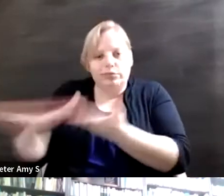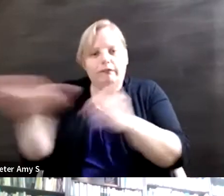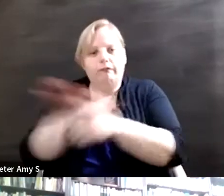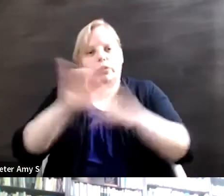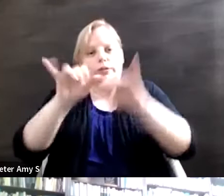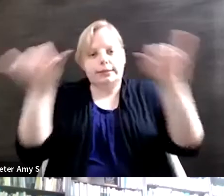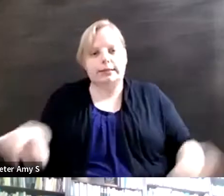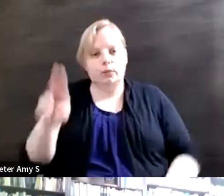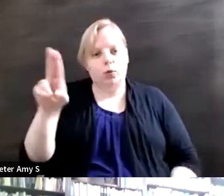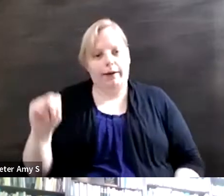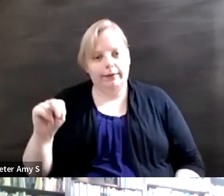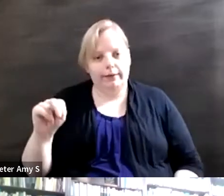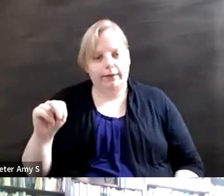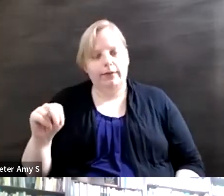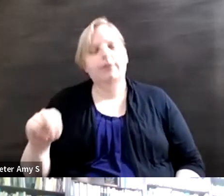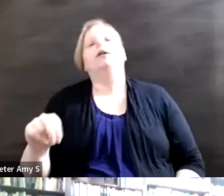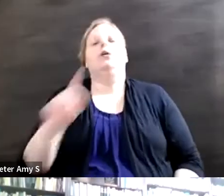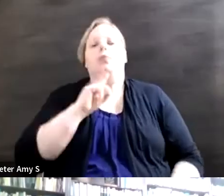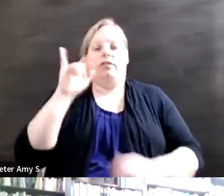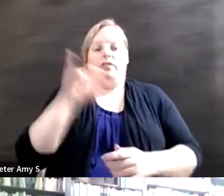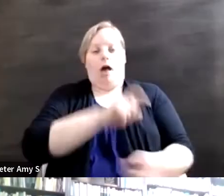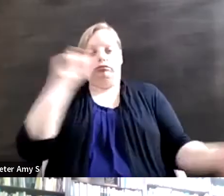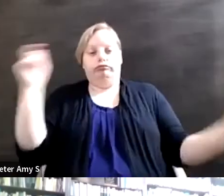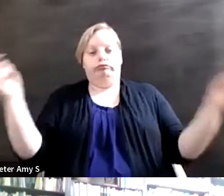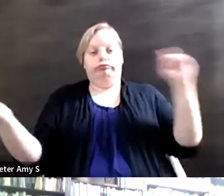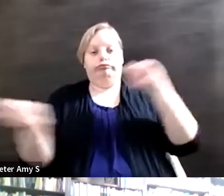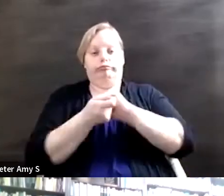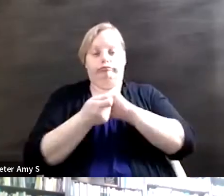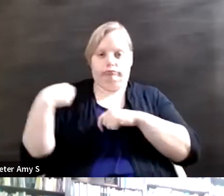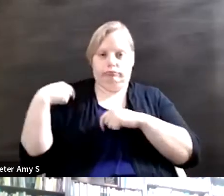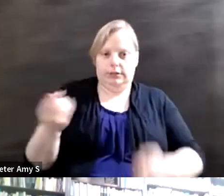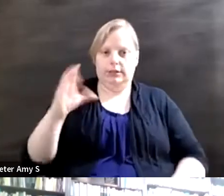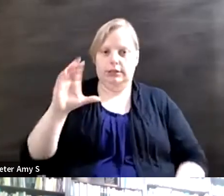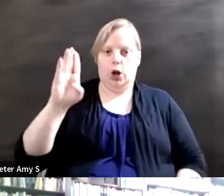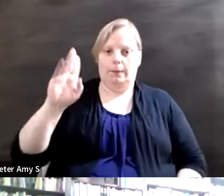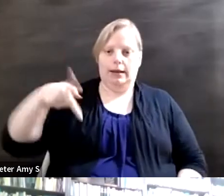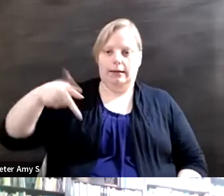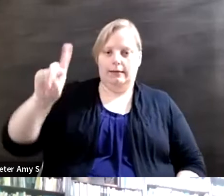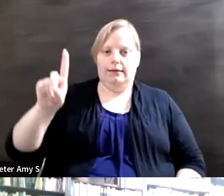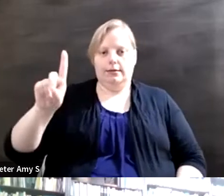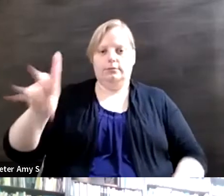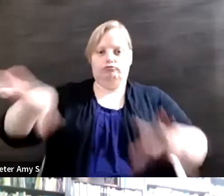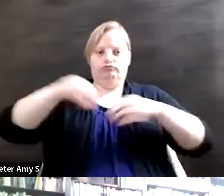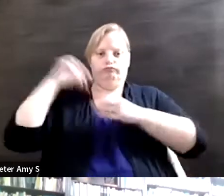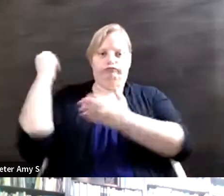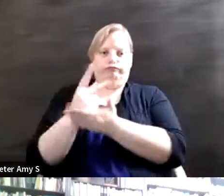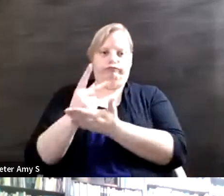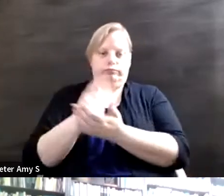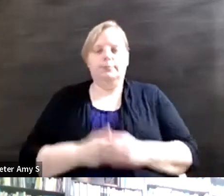which has dramatically dramatically changed since the CRPD's adoption. But as for for the U.S.,